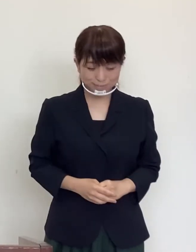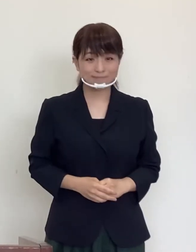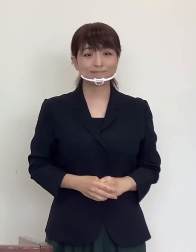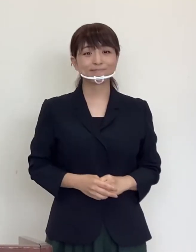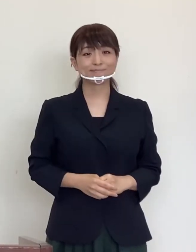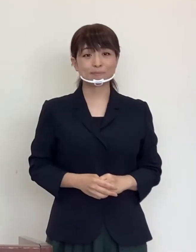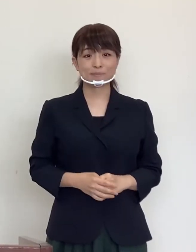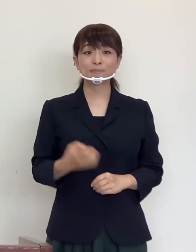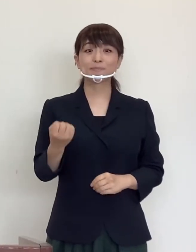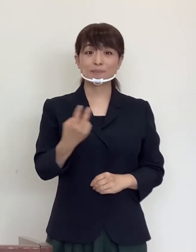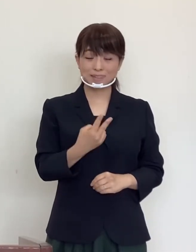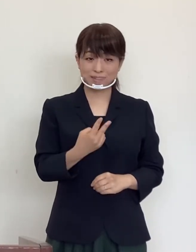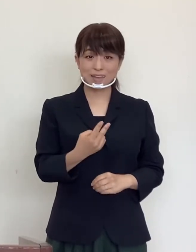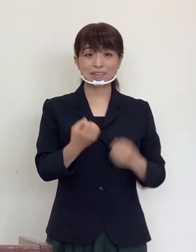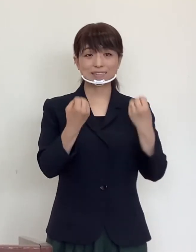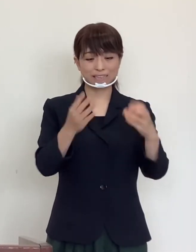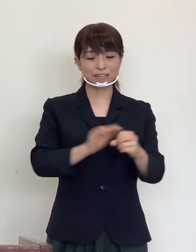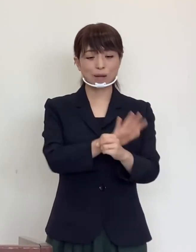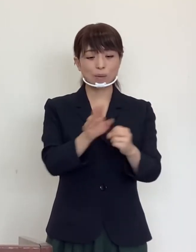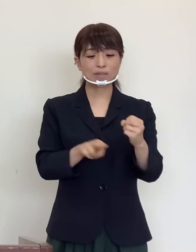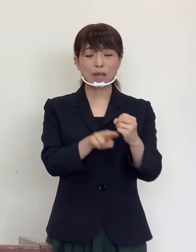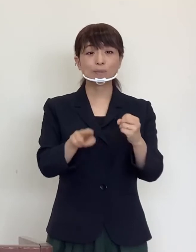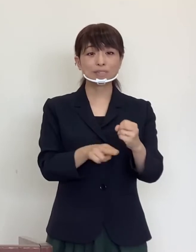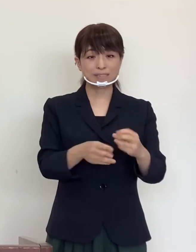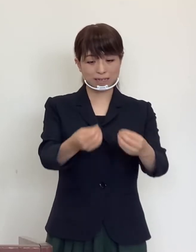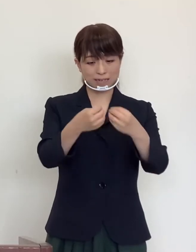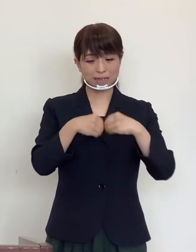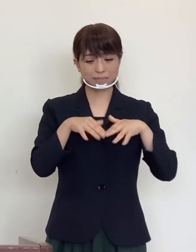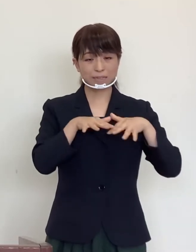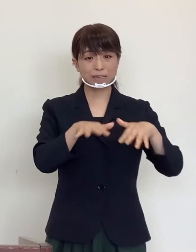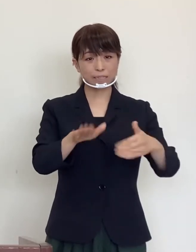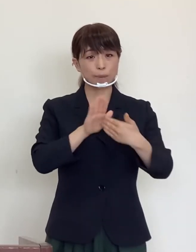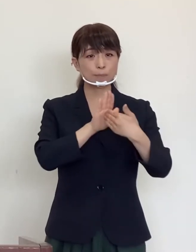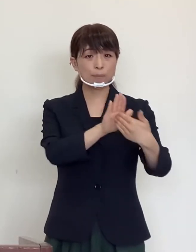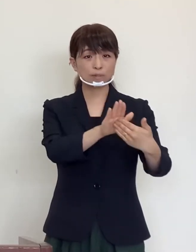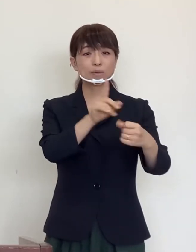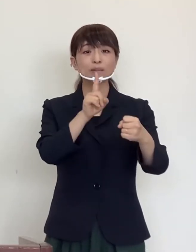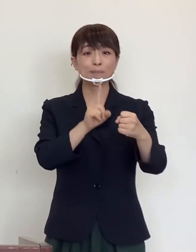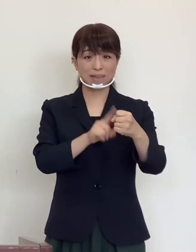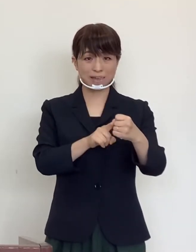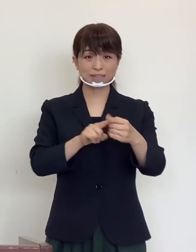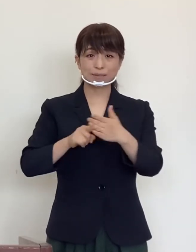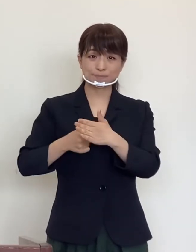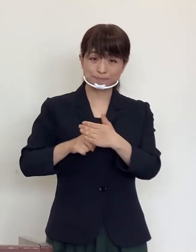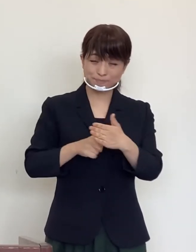Also, on behalf of all citizens, I would like to thank